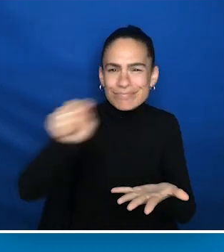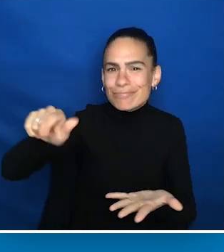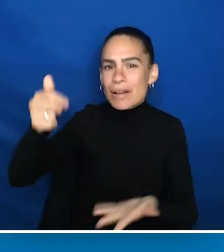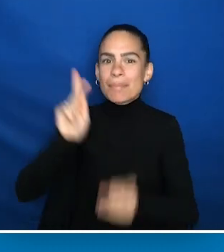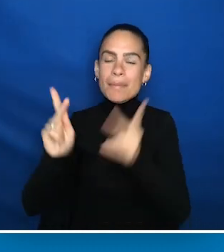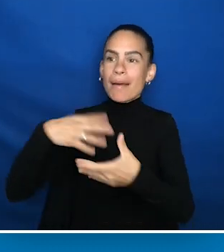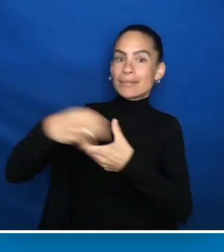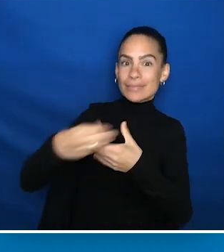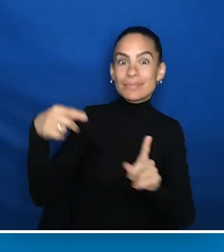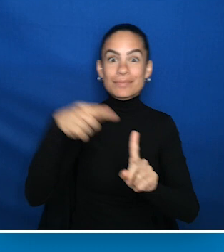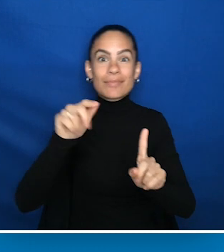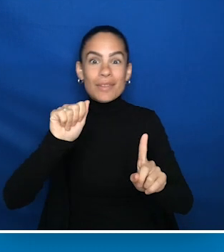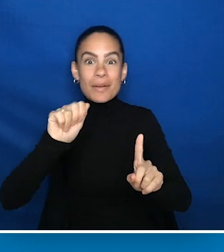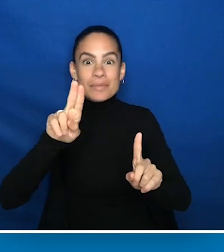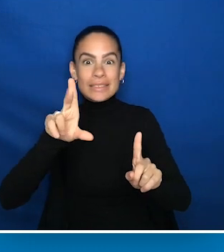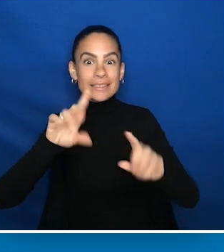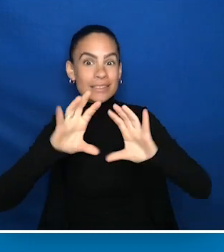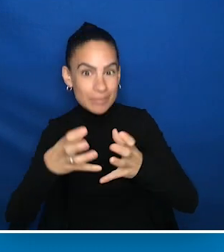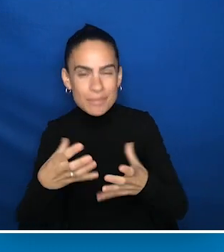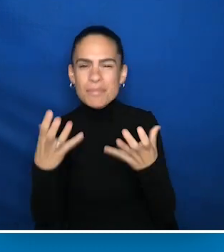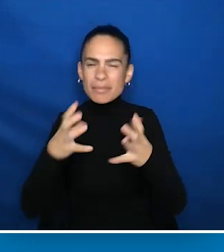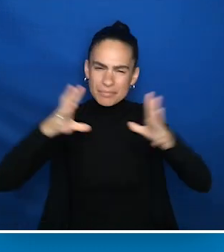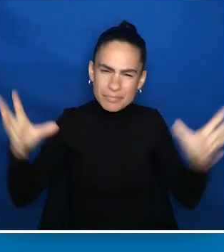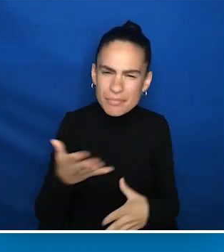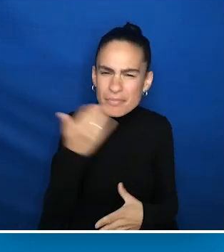to engage with others outside the AUCD community